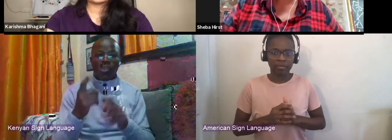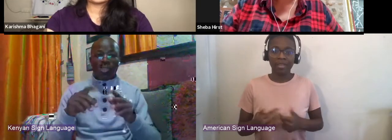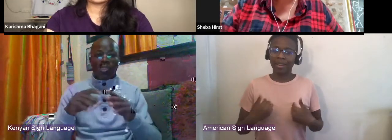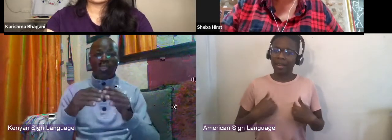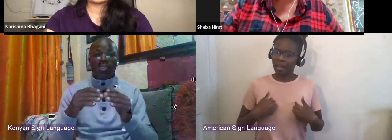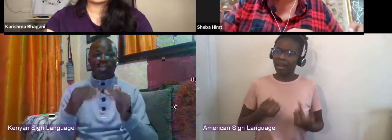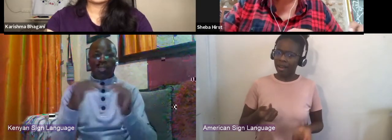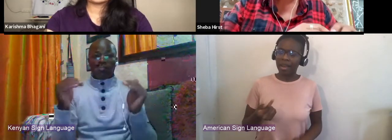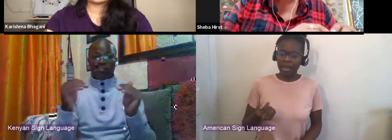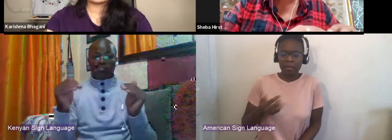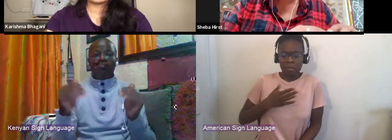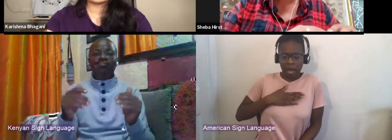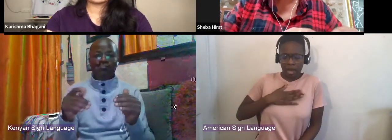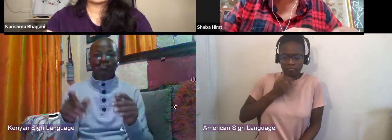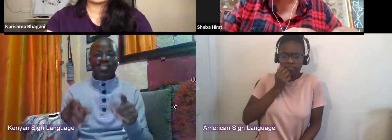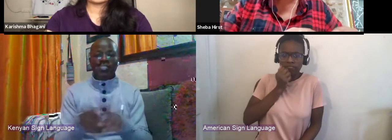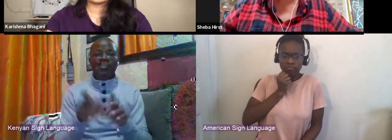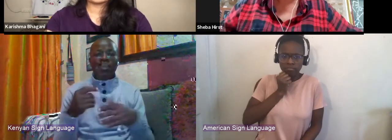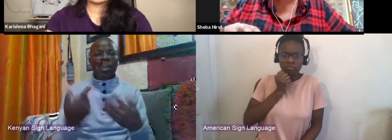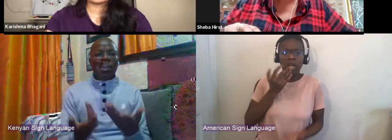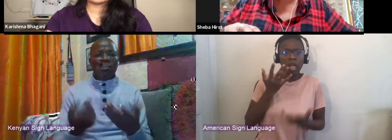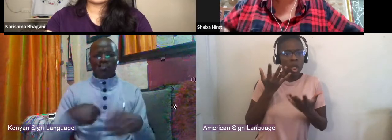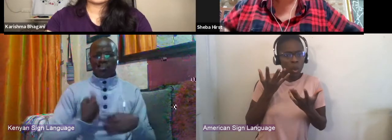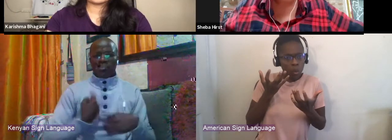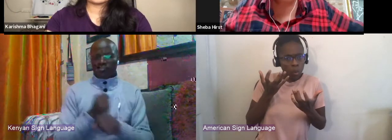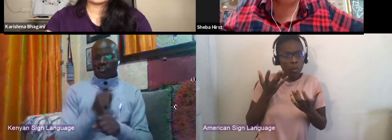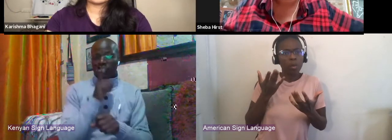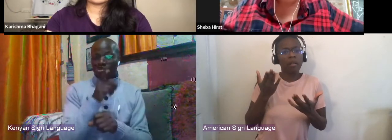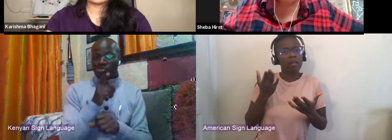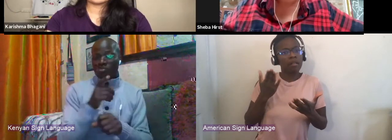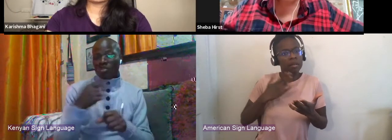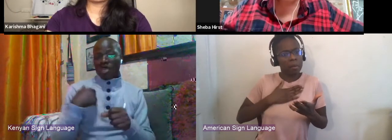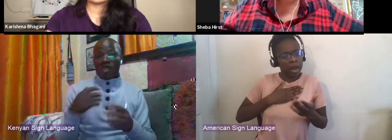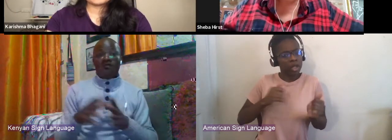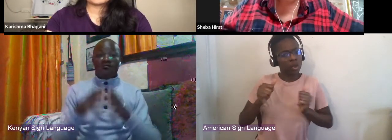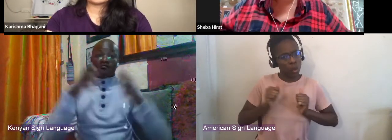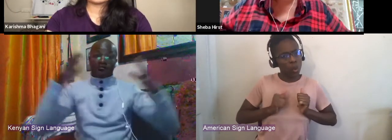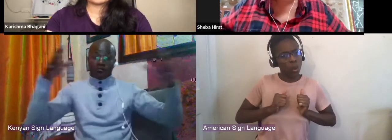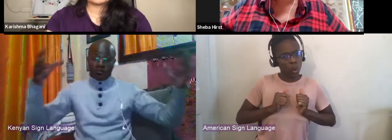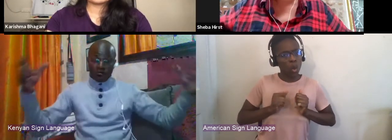How do I make sure I'm making as broad a range of possibilities available